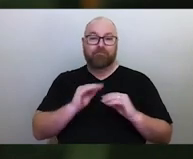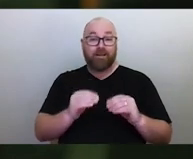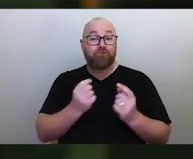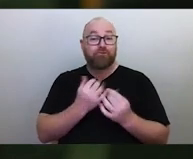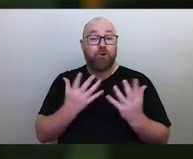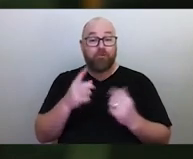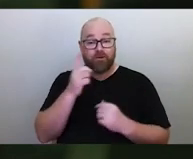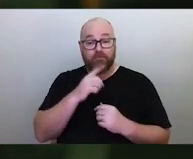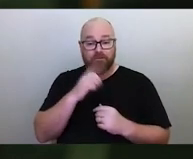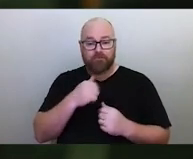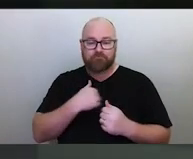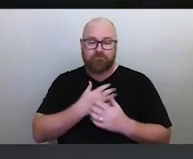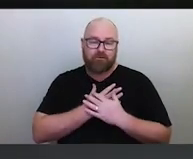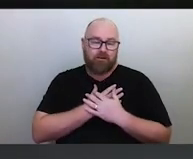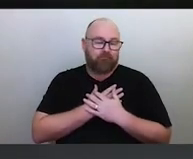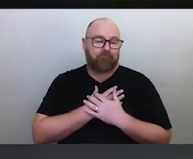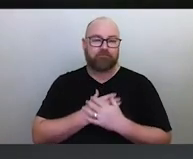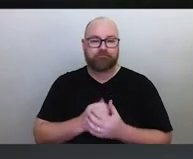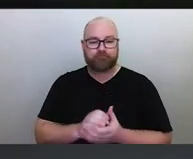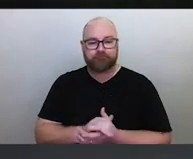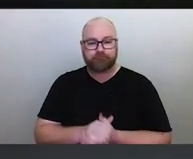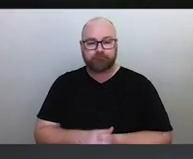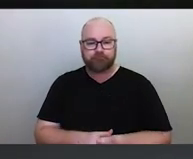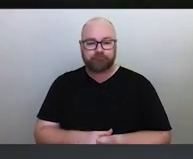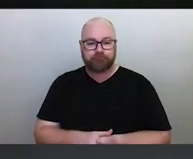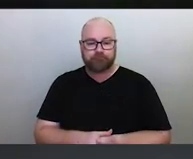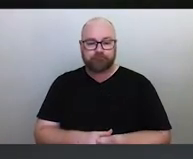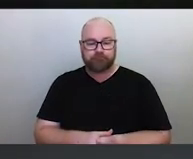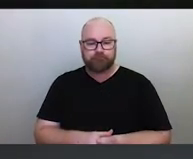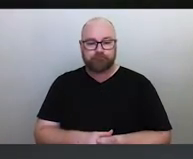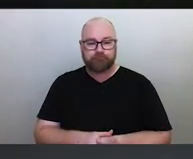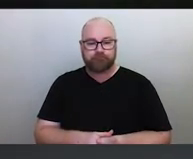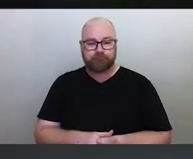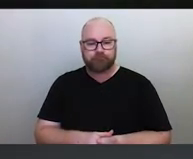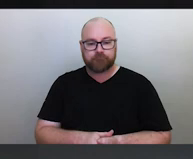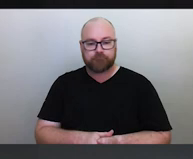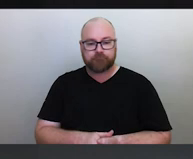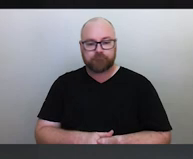I love it like nothing else on this planet. So